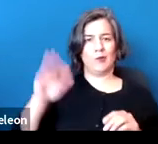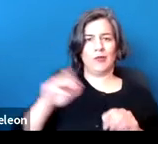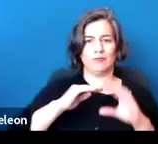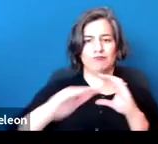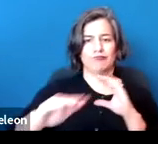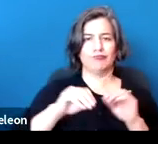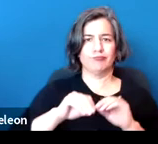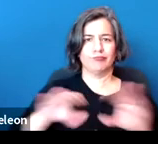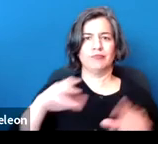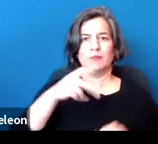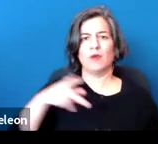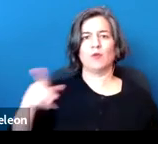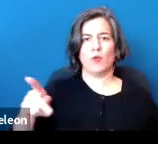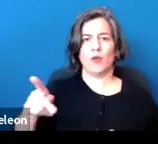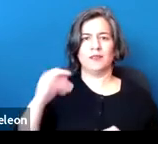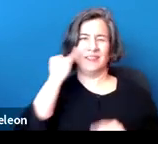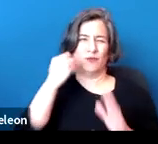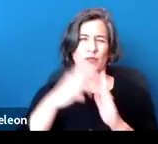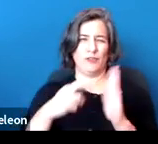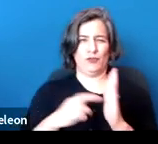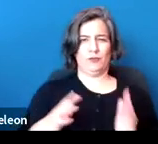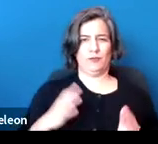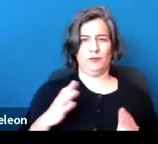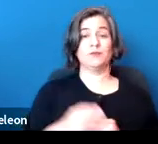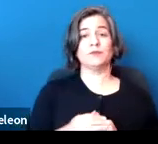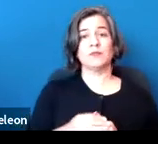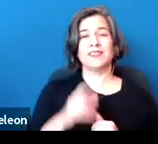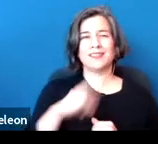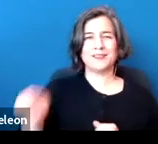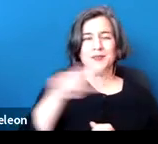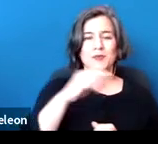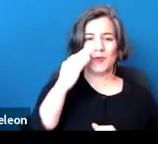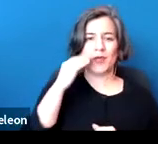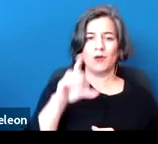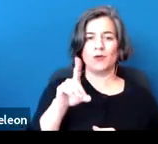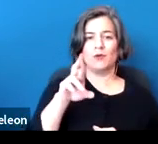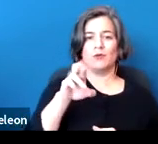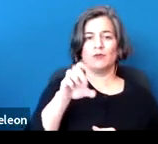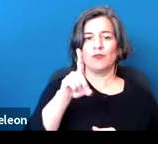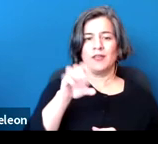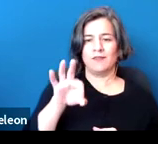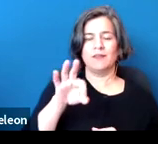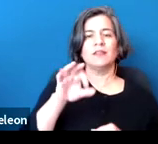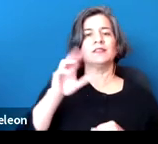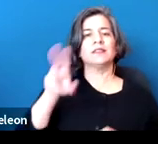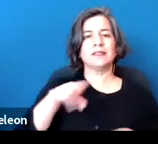Very briefly, as many of you know, DREDF is a national law and policy center by and for people